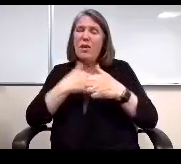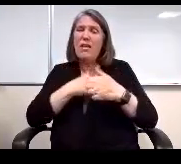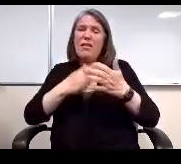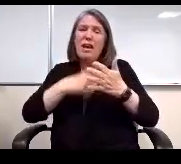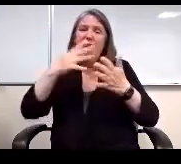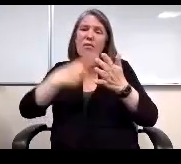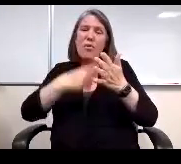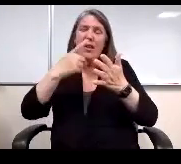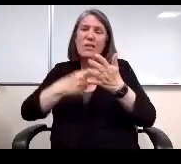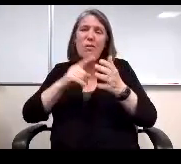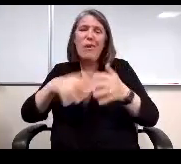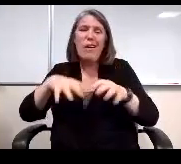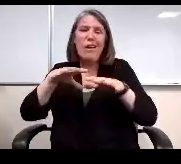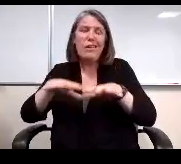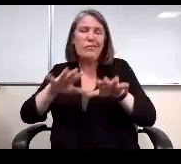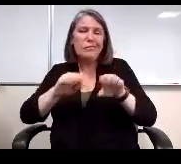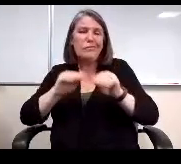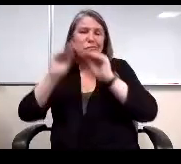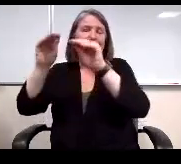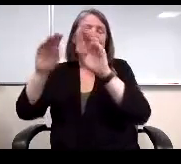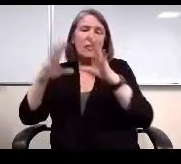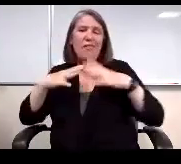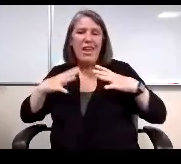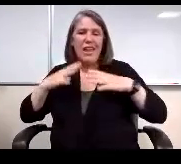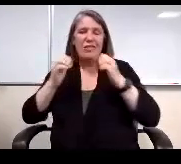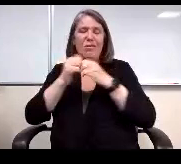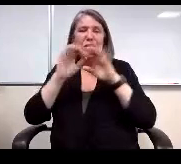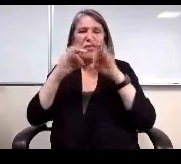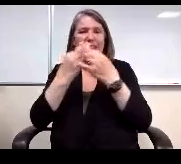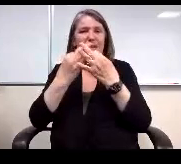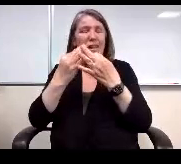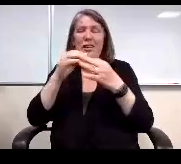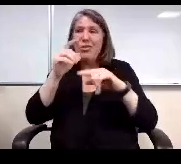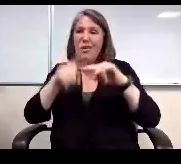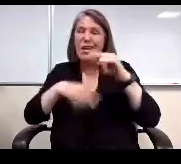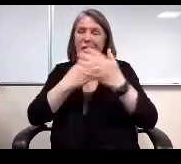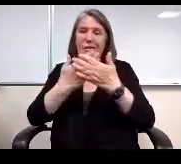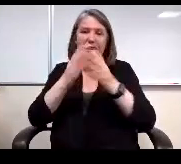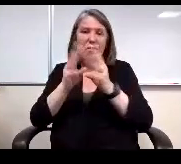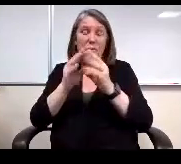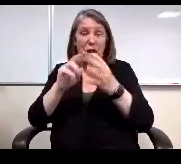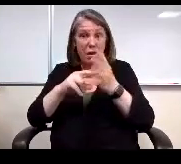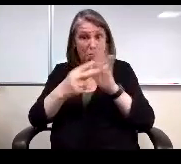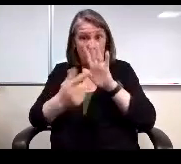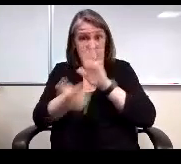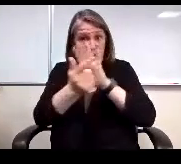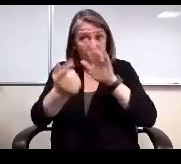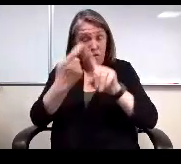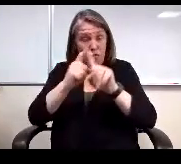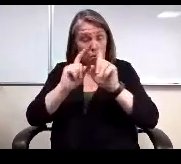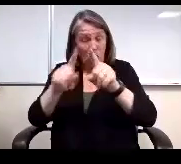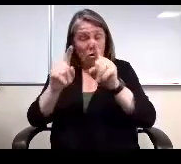You're gone with your family and you can't make a meeting. It's happened. Does that mean we are prohibited from from attending that board? Meeting electronically?